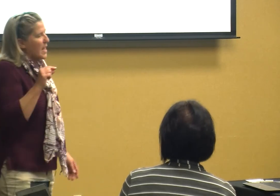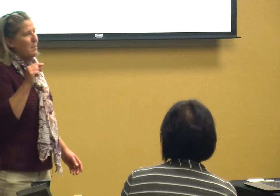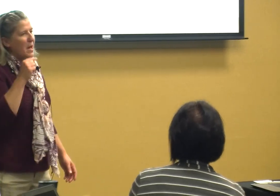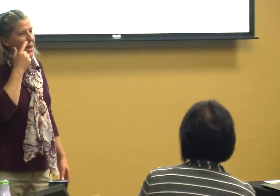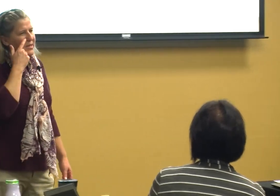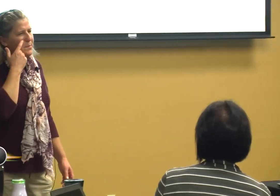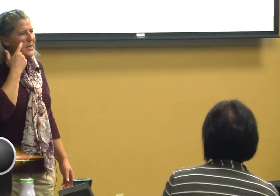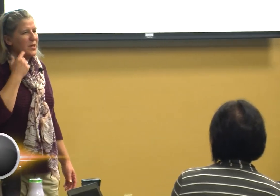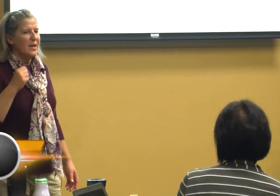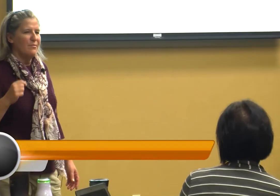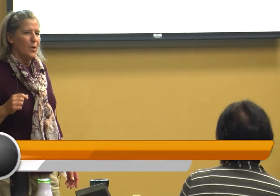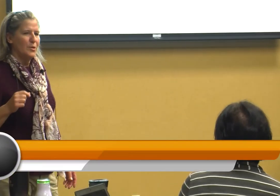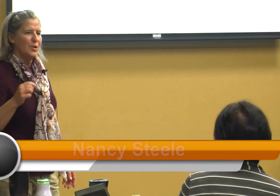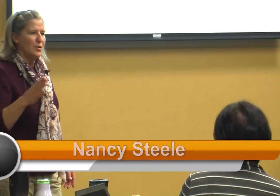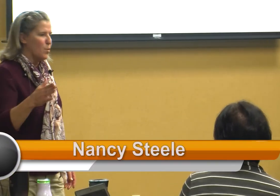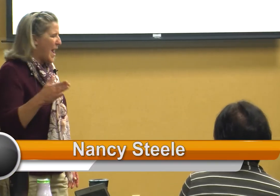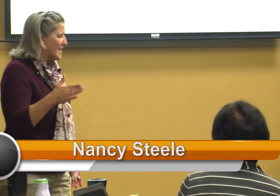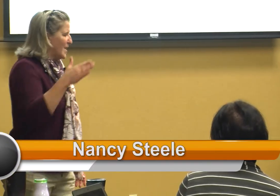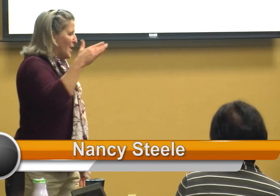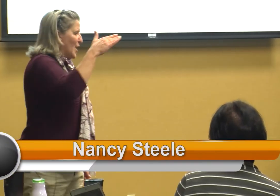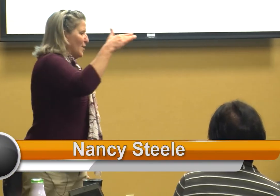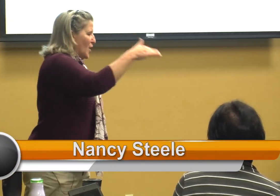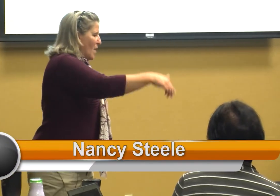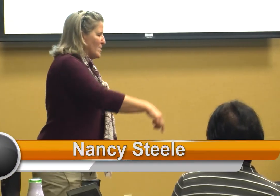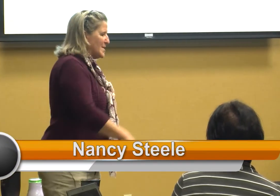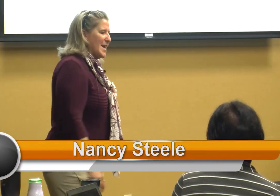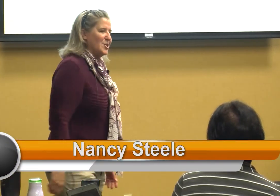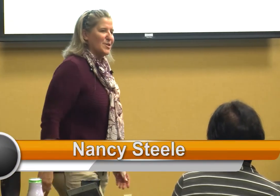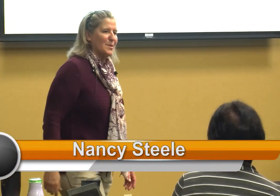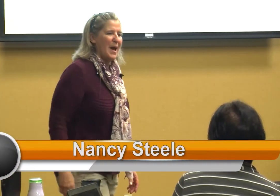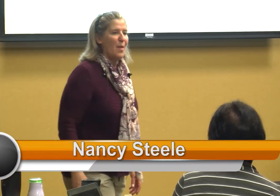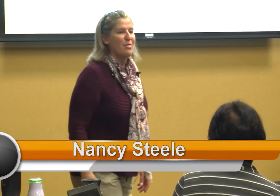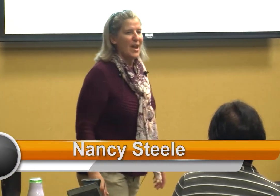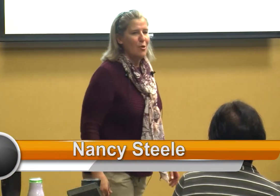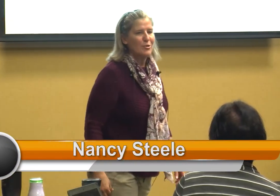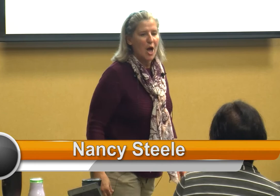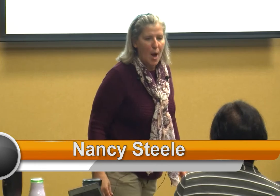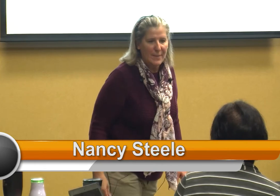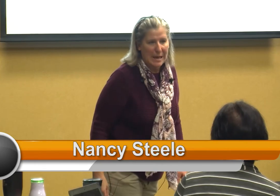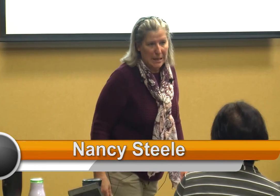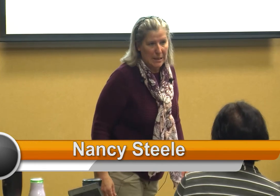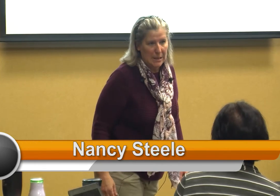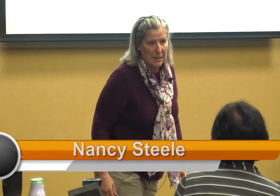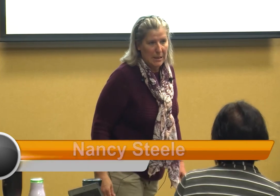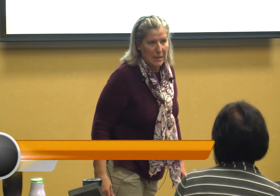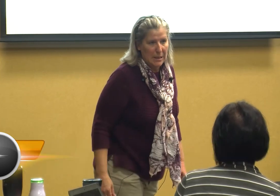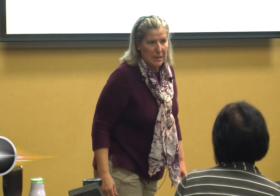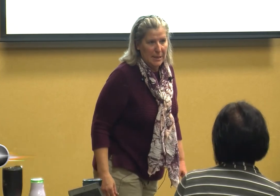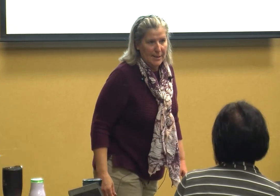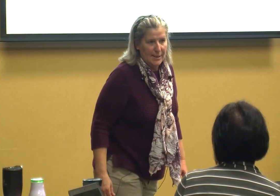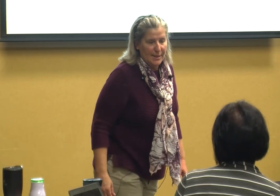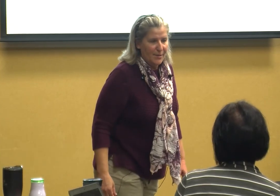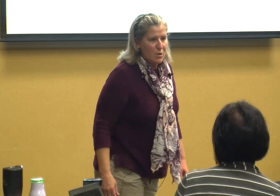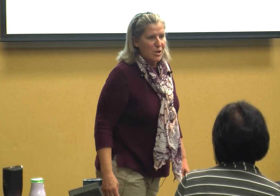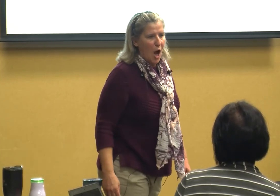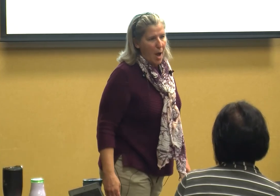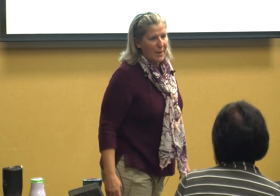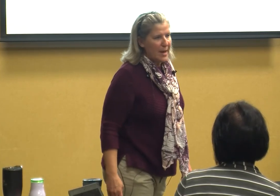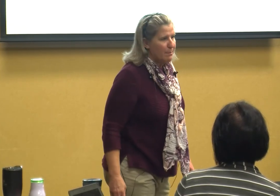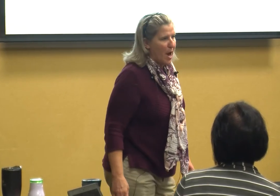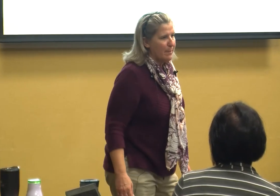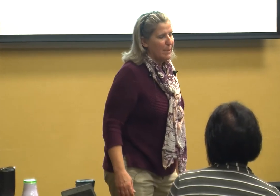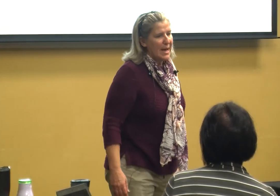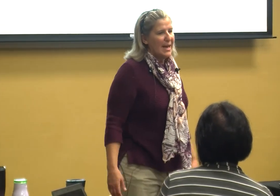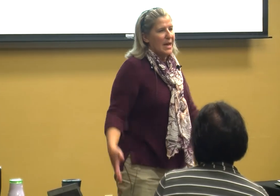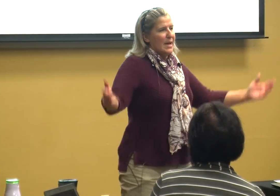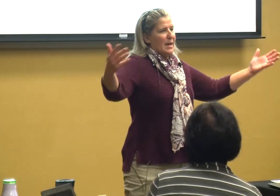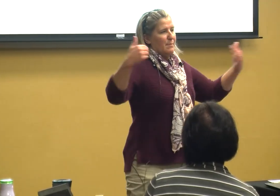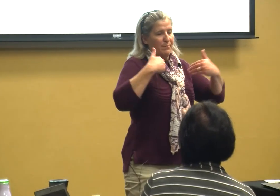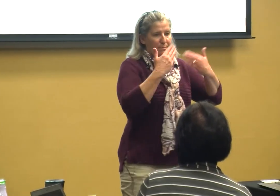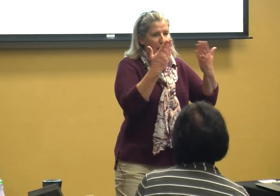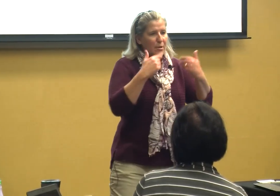especially at first to direct the conversations about their topic their topic might be my little